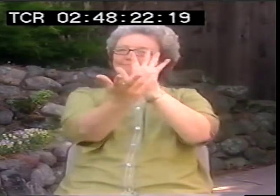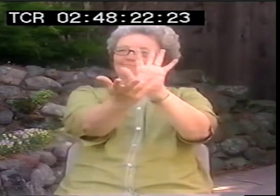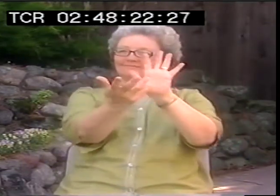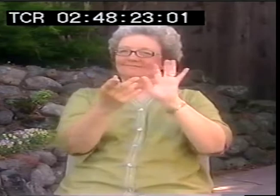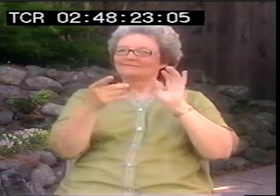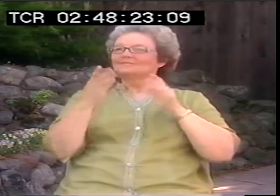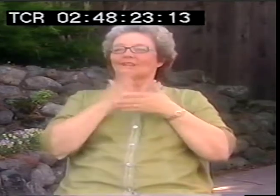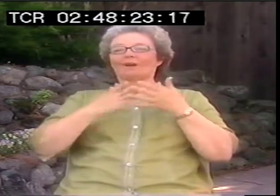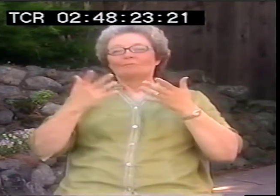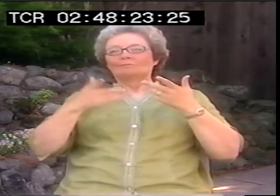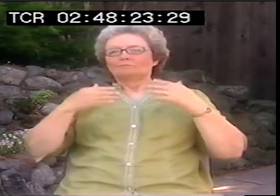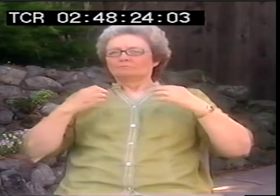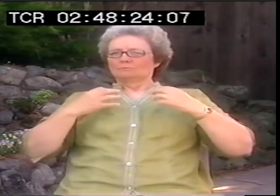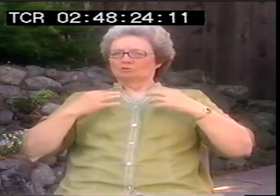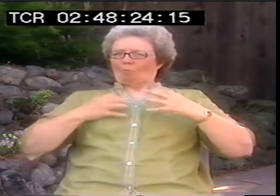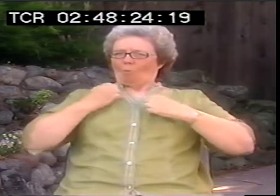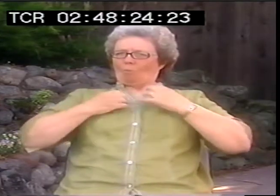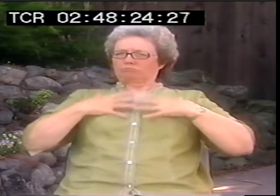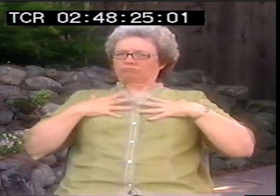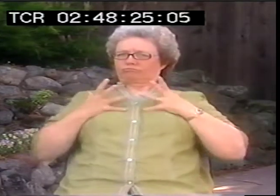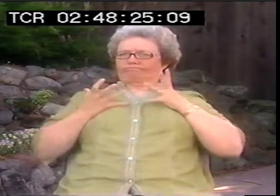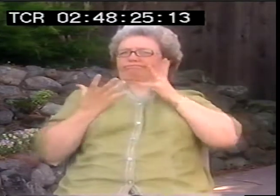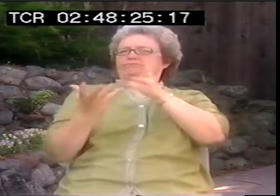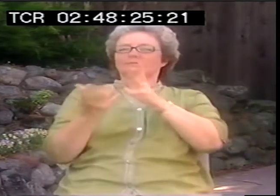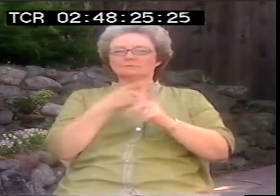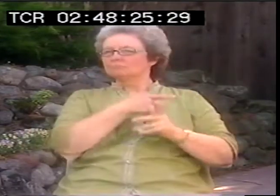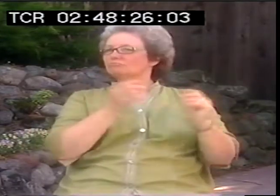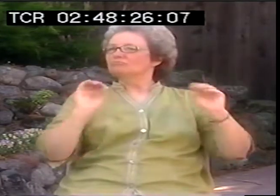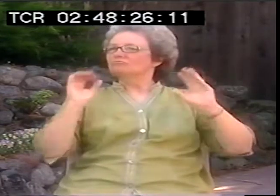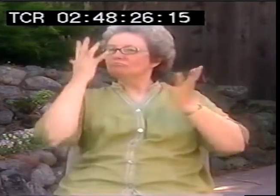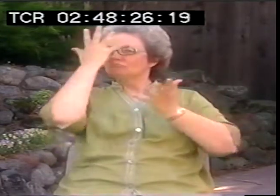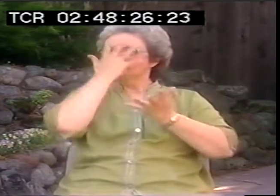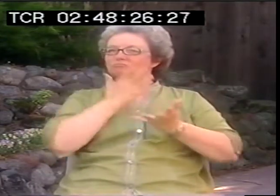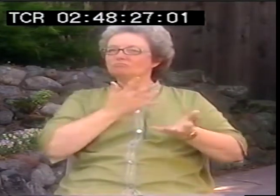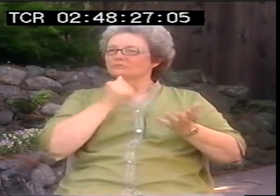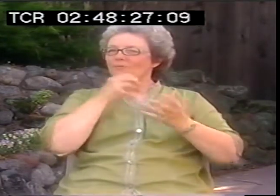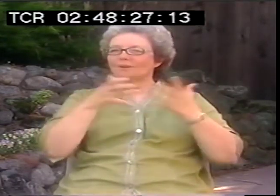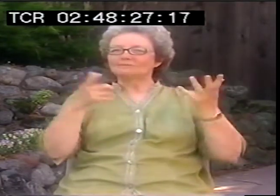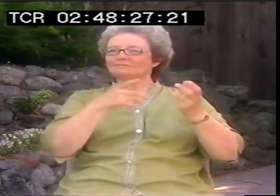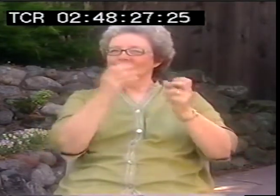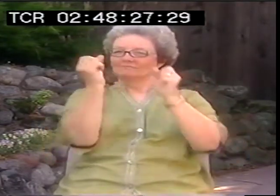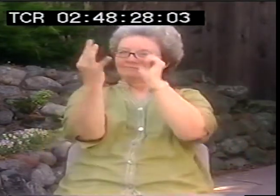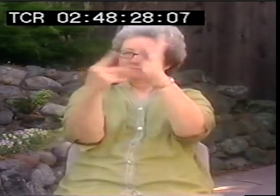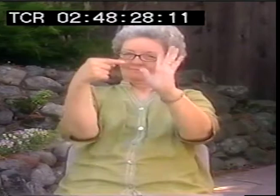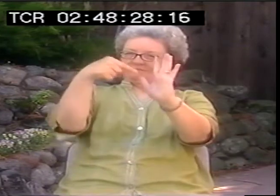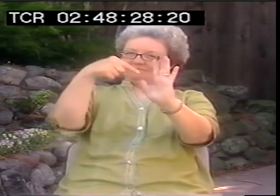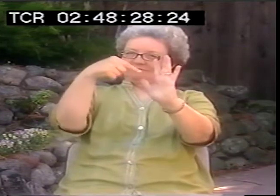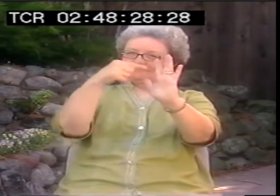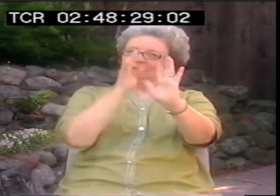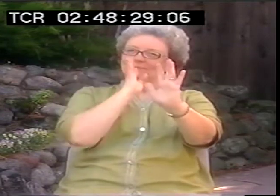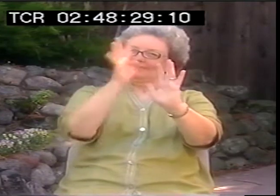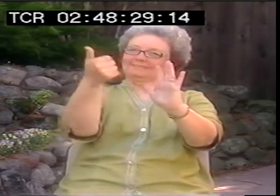definitely has his own way of doing things. But Valli had a signature style of playing with signs and presenting his work.